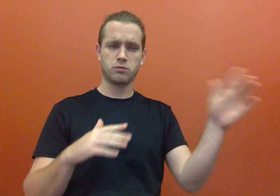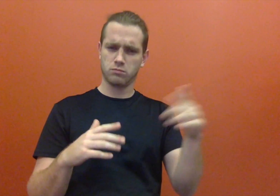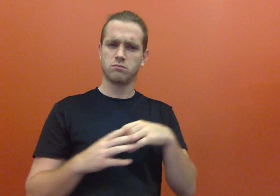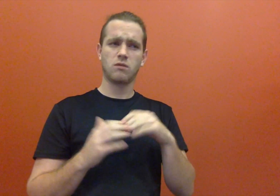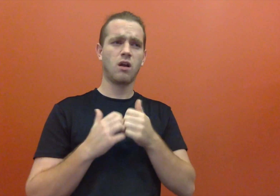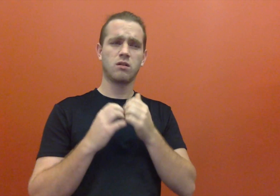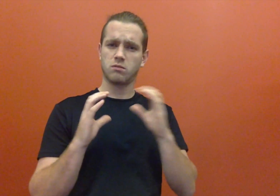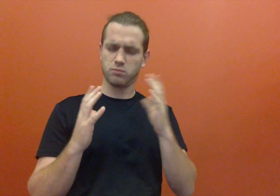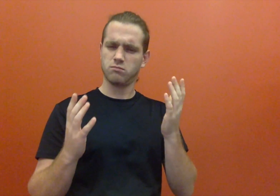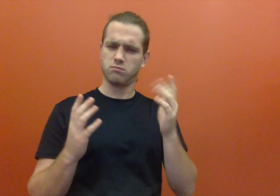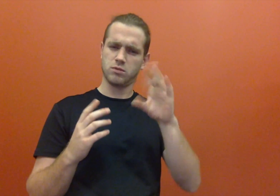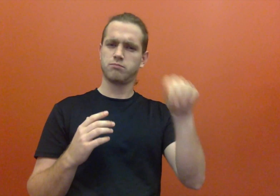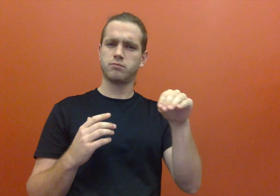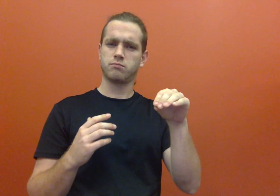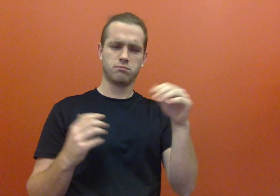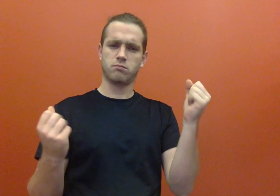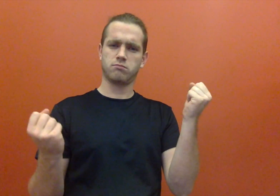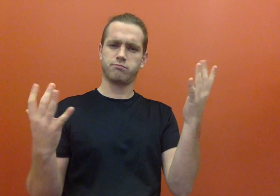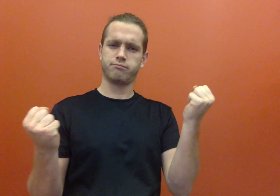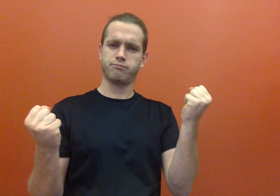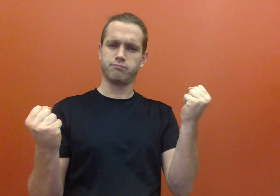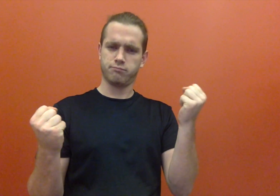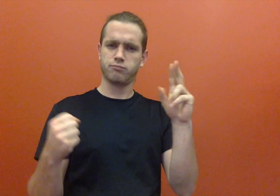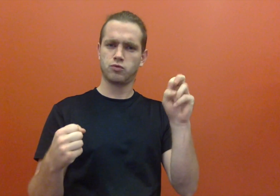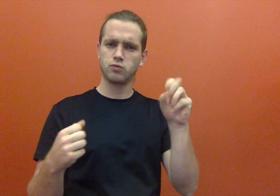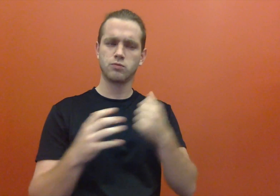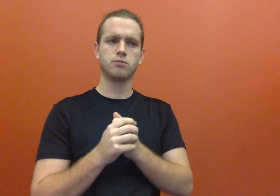How can we communicate? We communicate in 100% sign language usage.